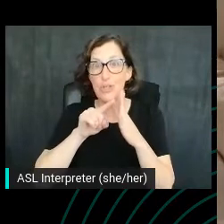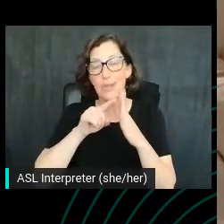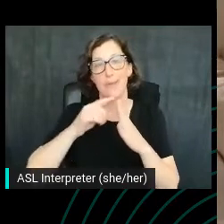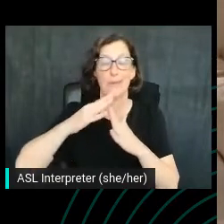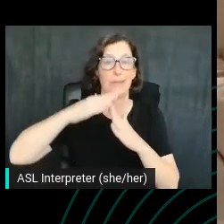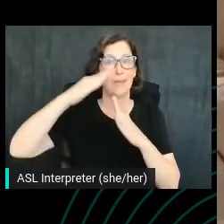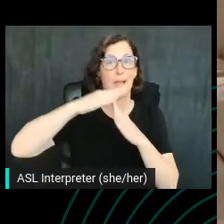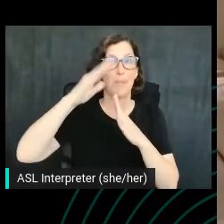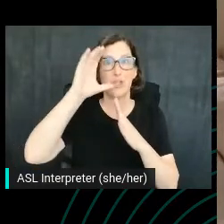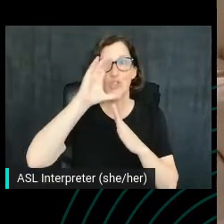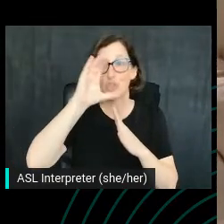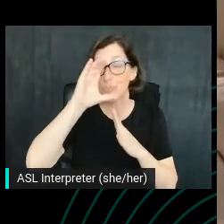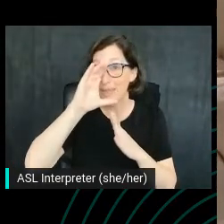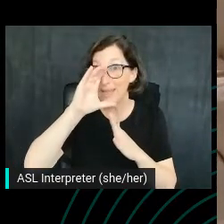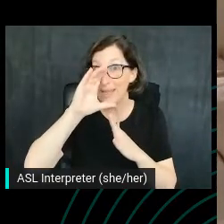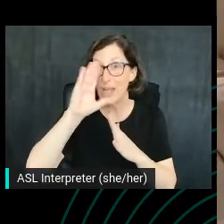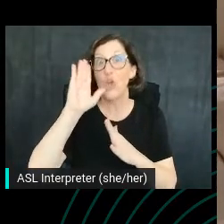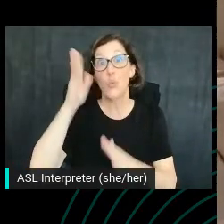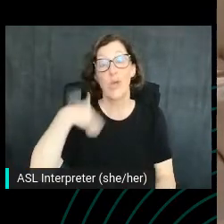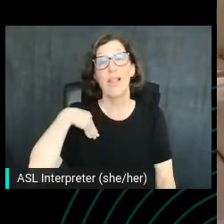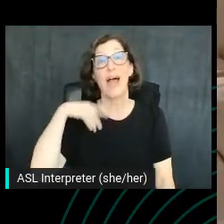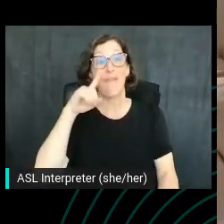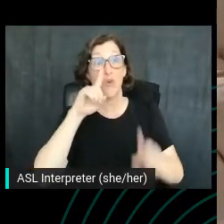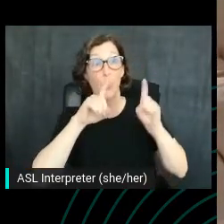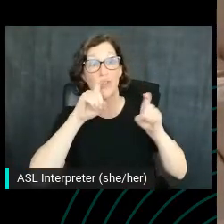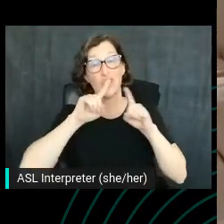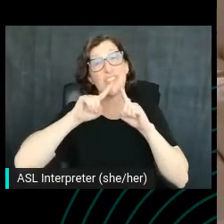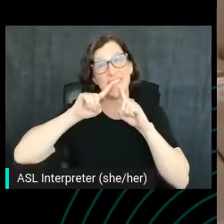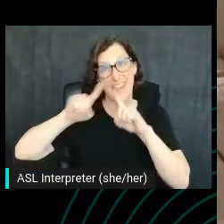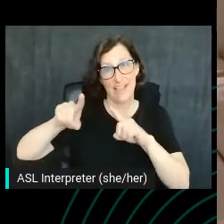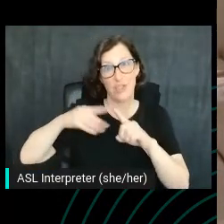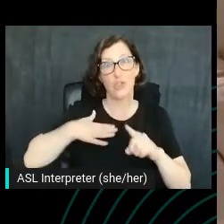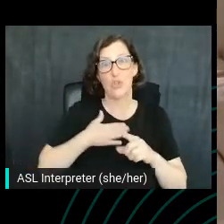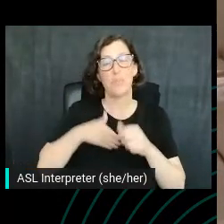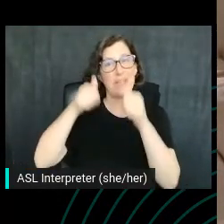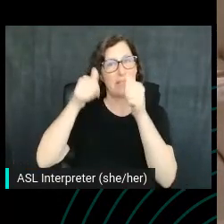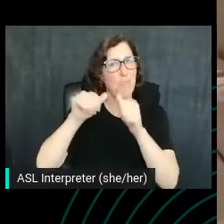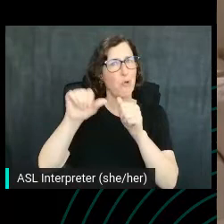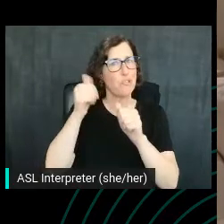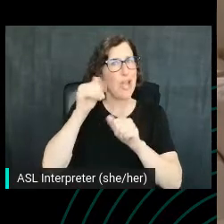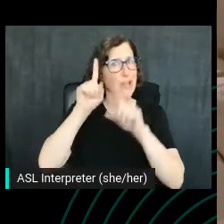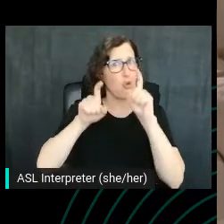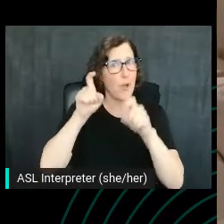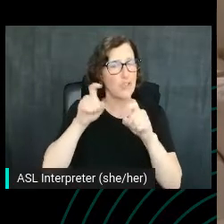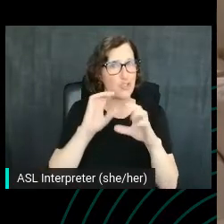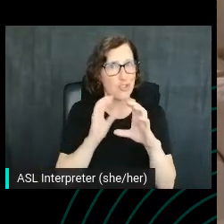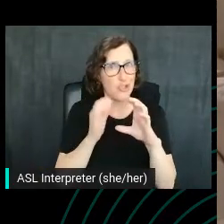There will be a Q&A for the session. So please post your questions in the session chat. At the end of this stream